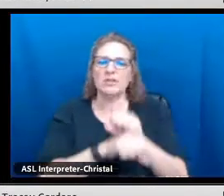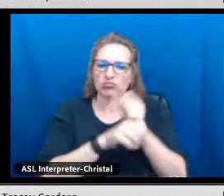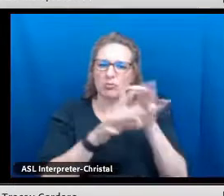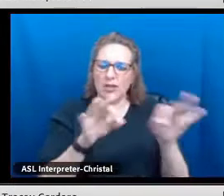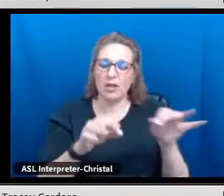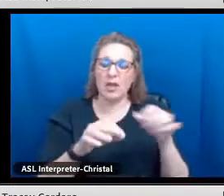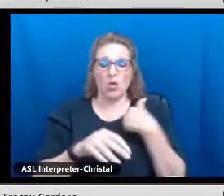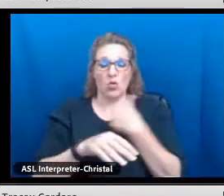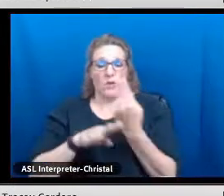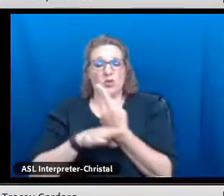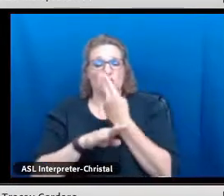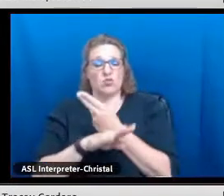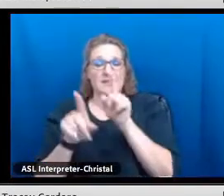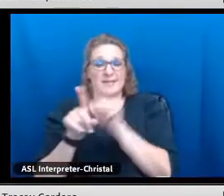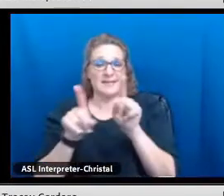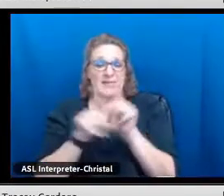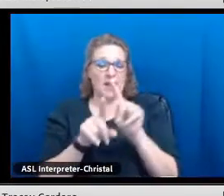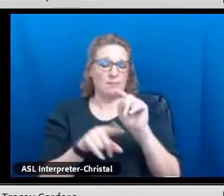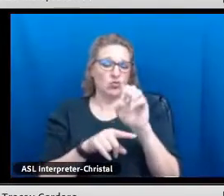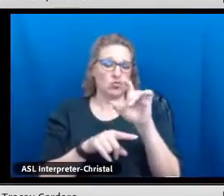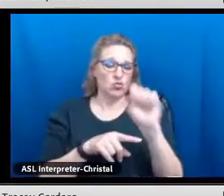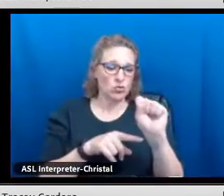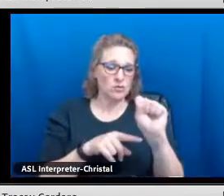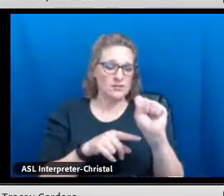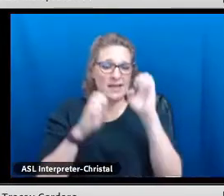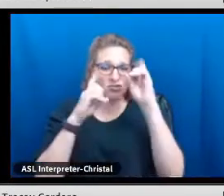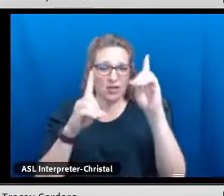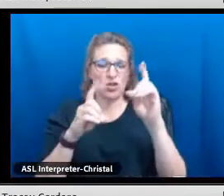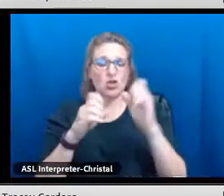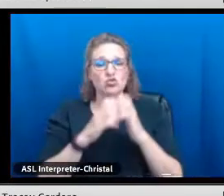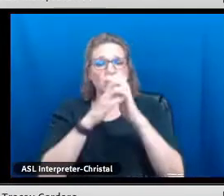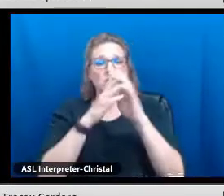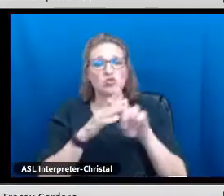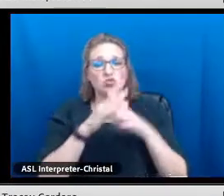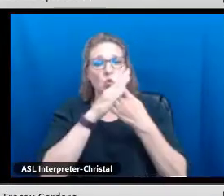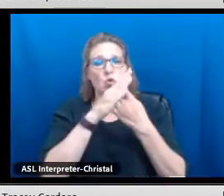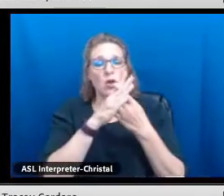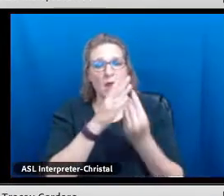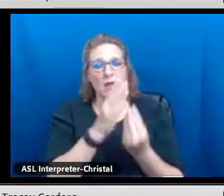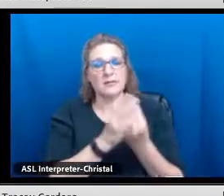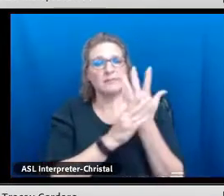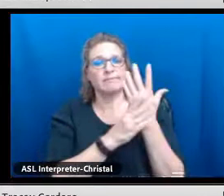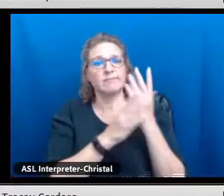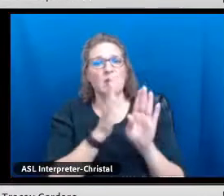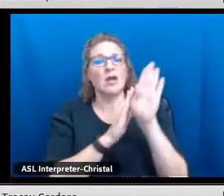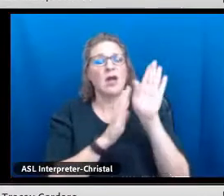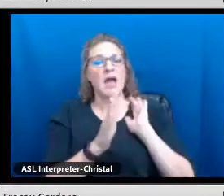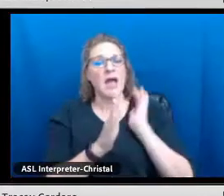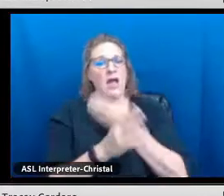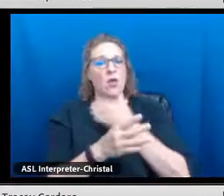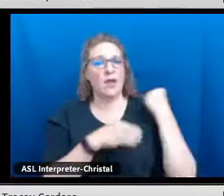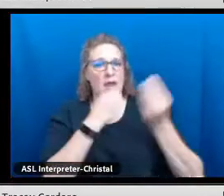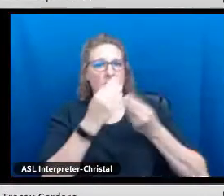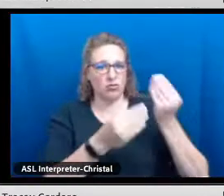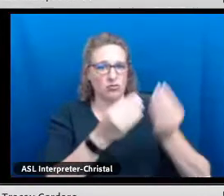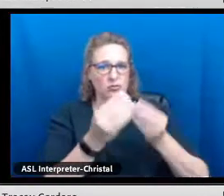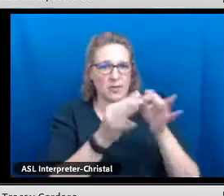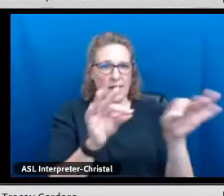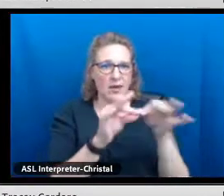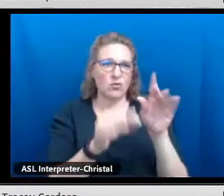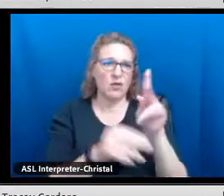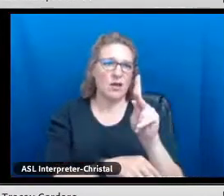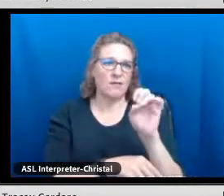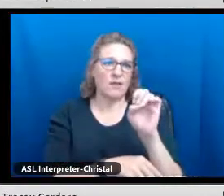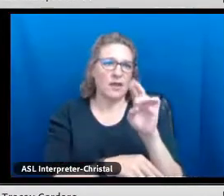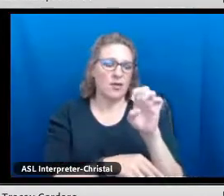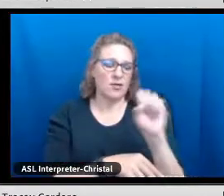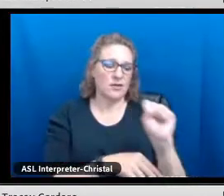languages and so, we are using the same school education to restore and revitalize our heritage